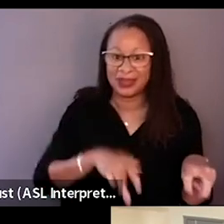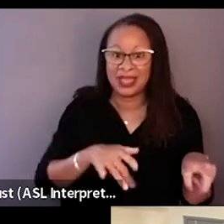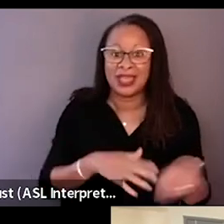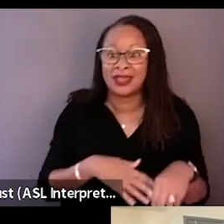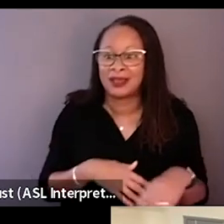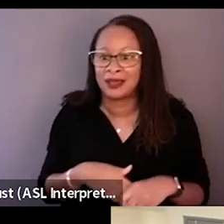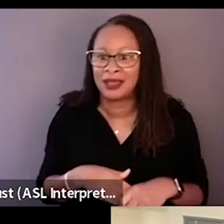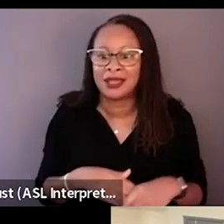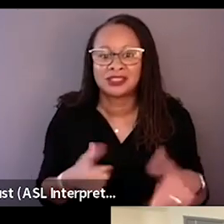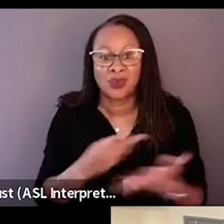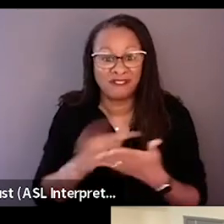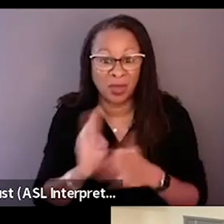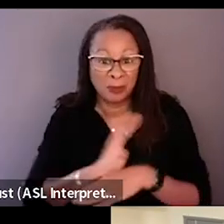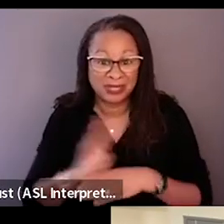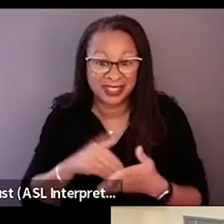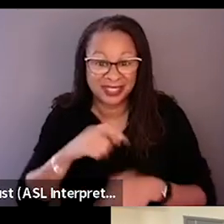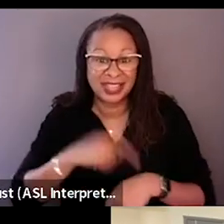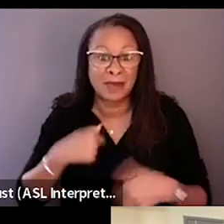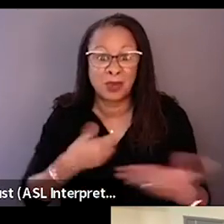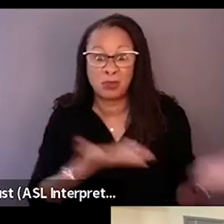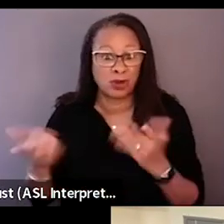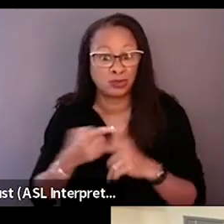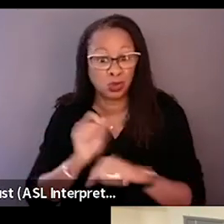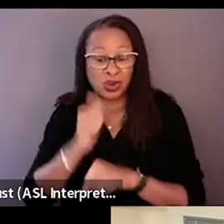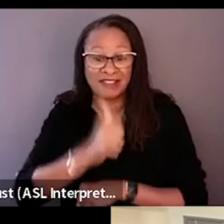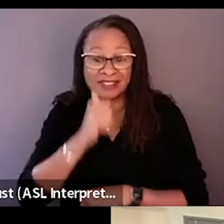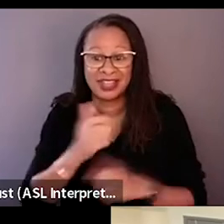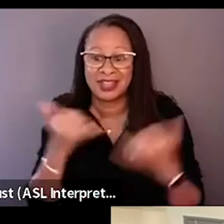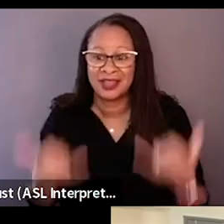a failing business at a time, right? And now these kids have... We have one baby with seven adults.